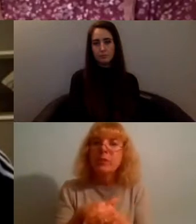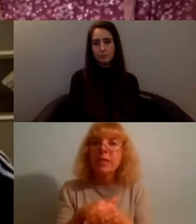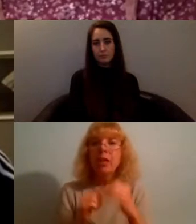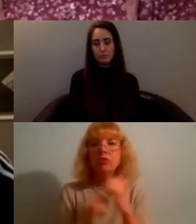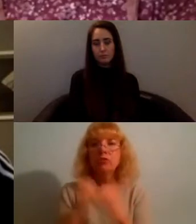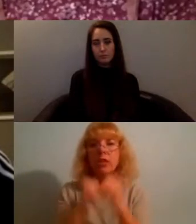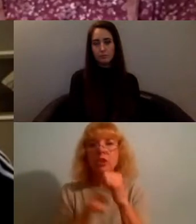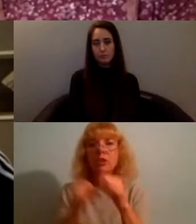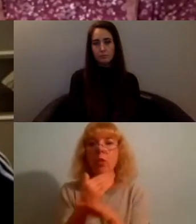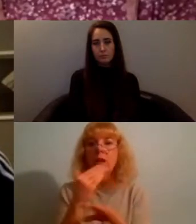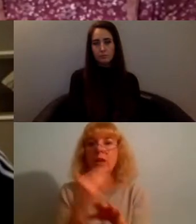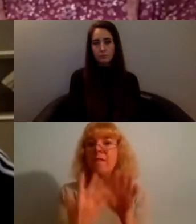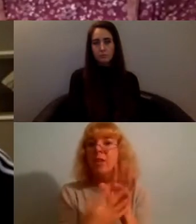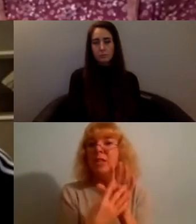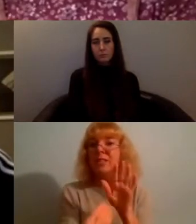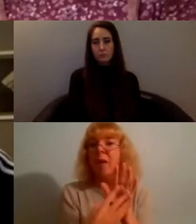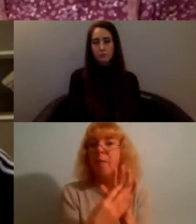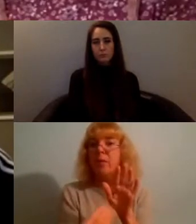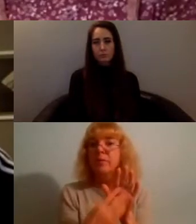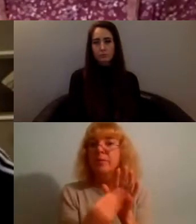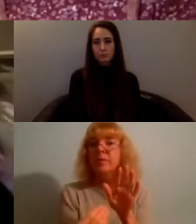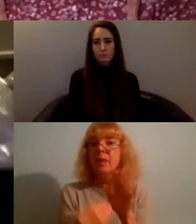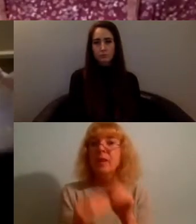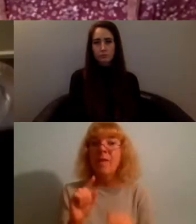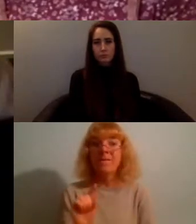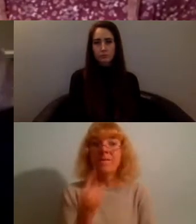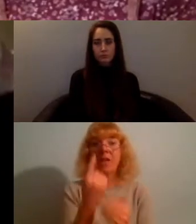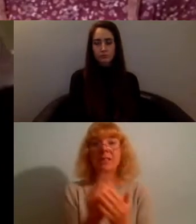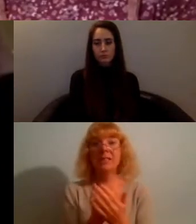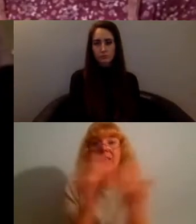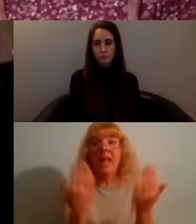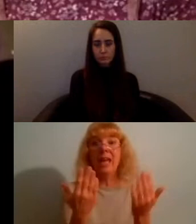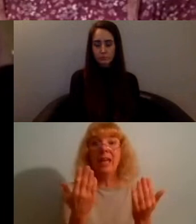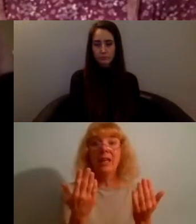for example like on the first day everyone works in the workshop and on the second date